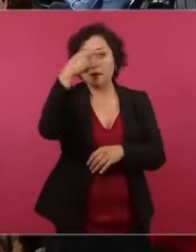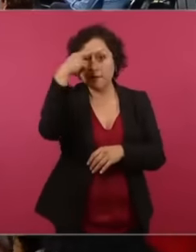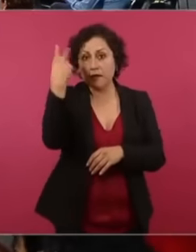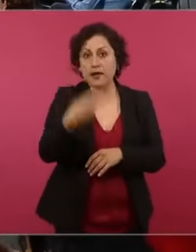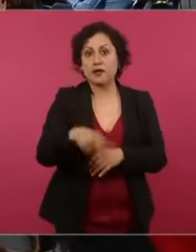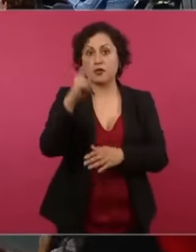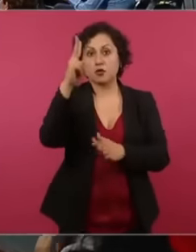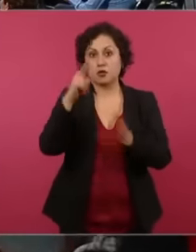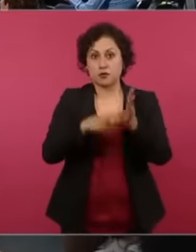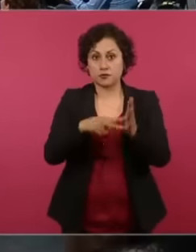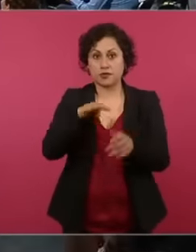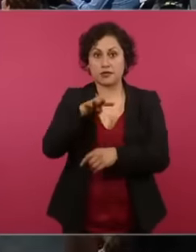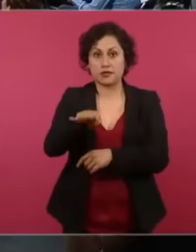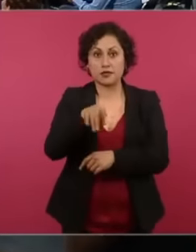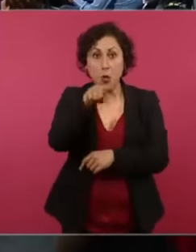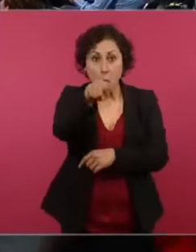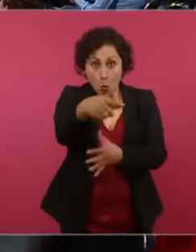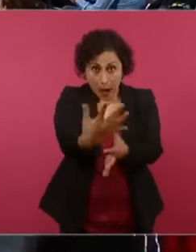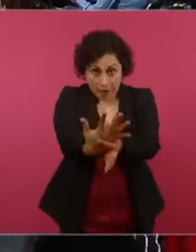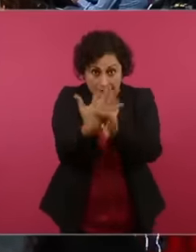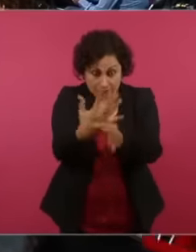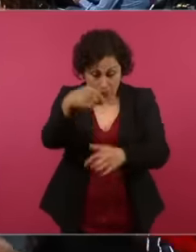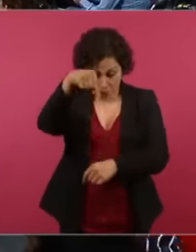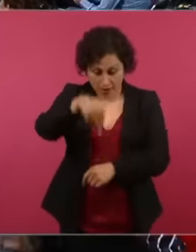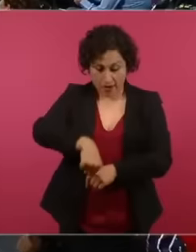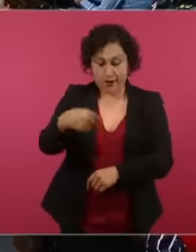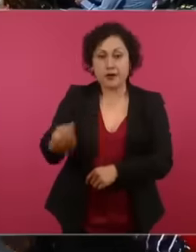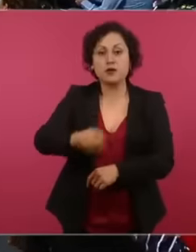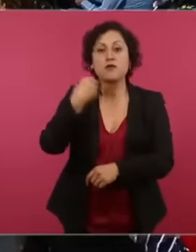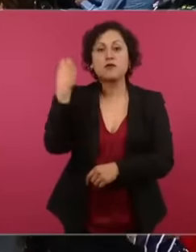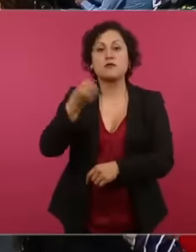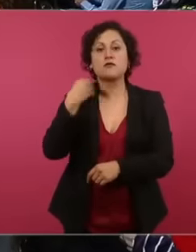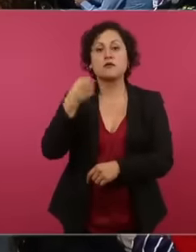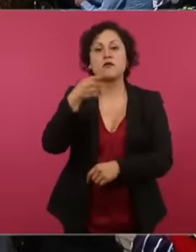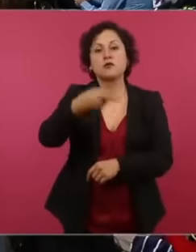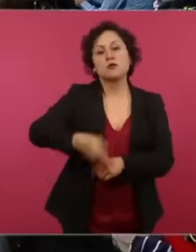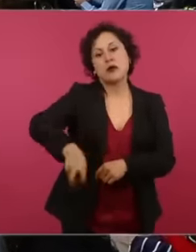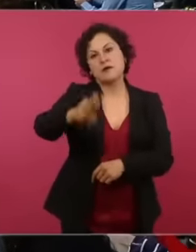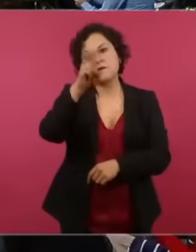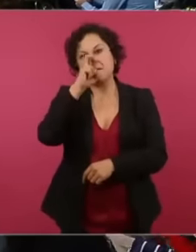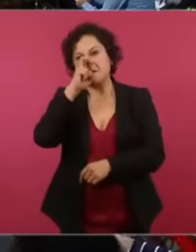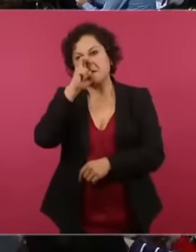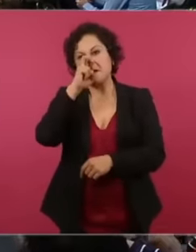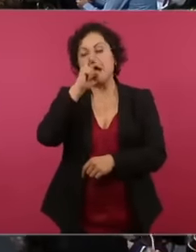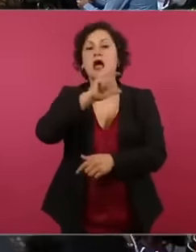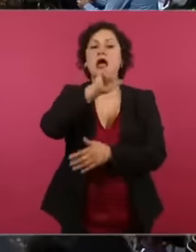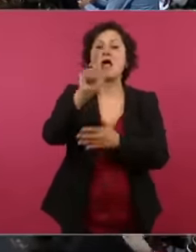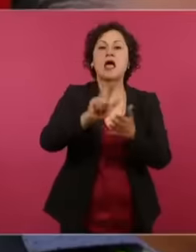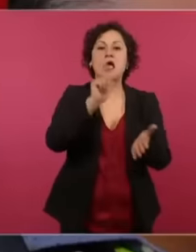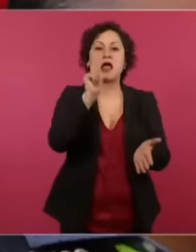right here assured that you toughened immigration policies under pressure from the United States government,